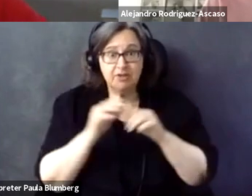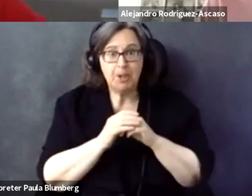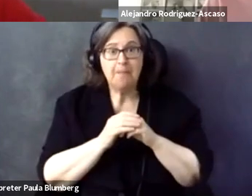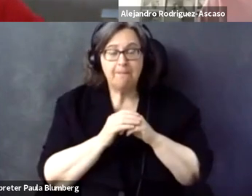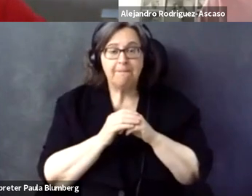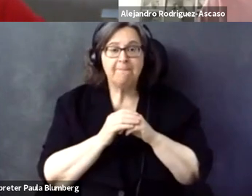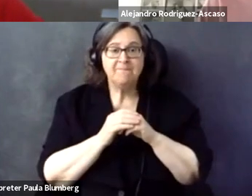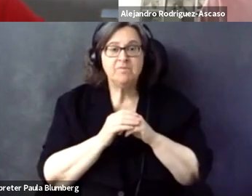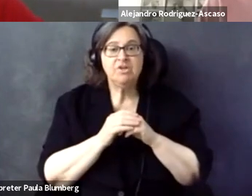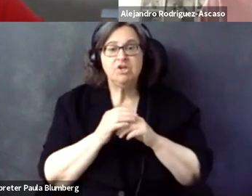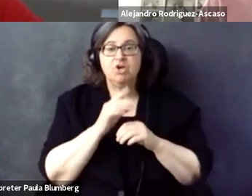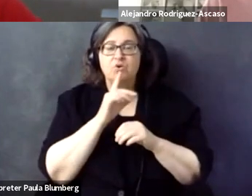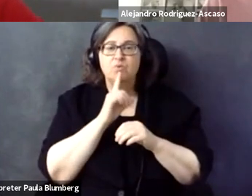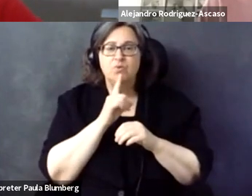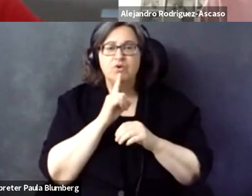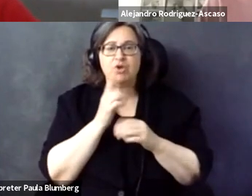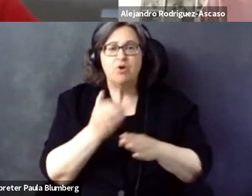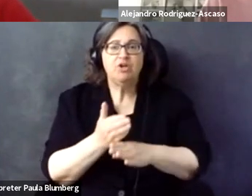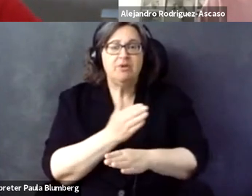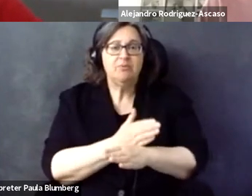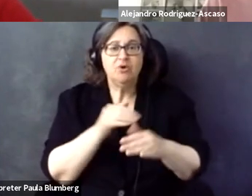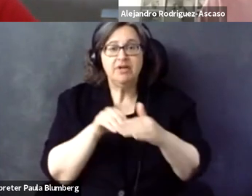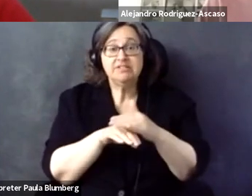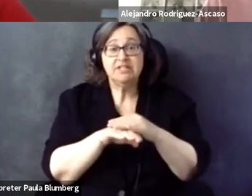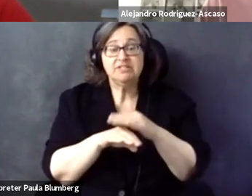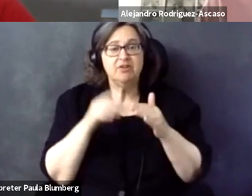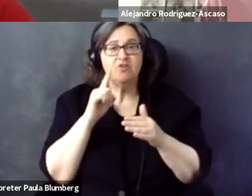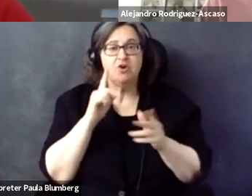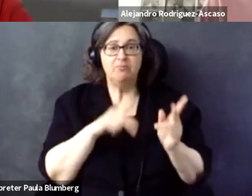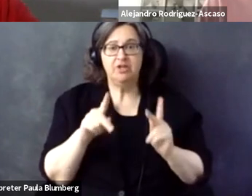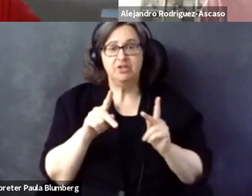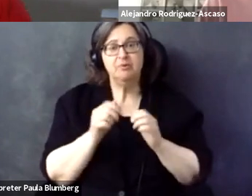everyone here wants the web accessibility directive to be